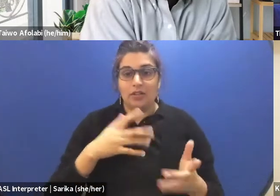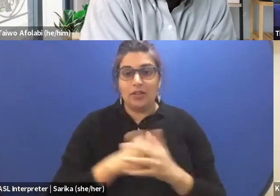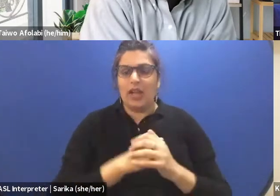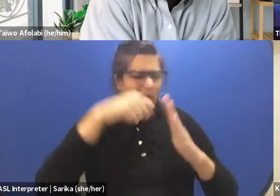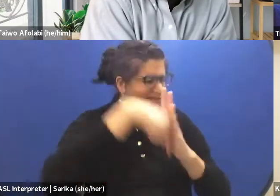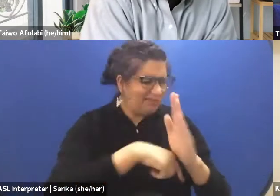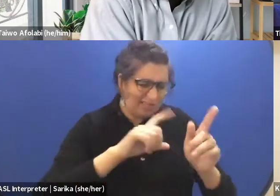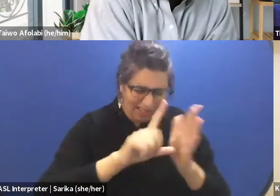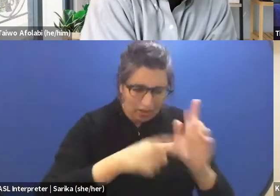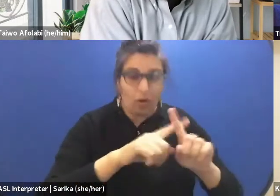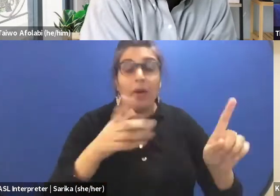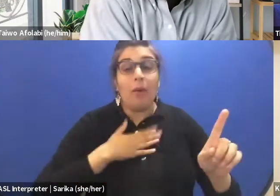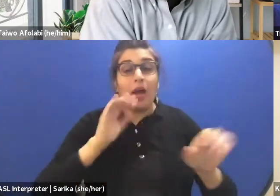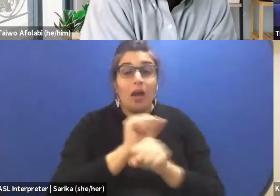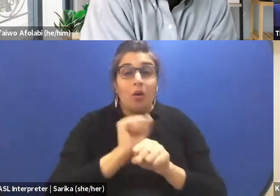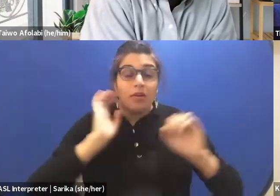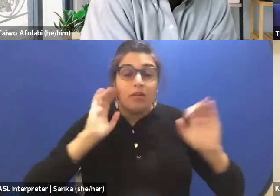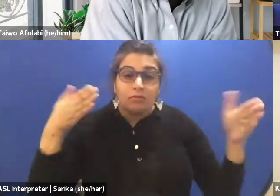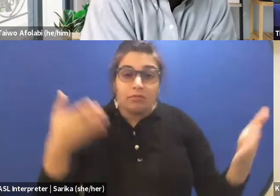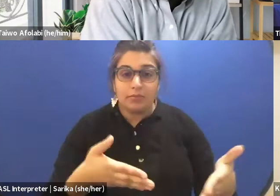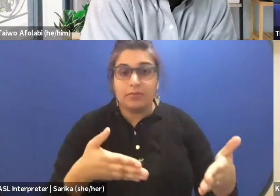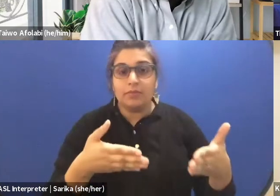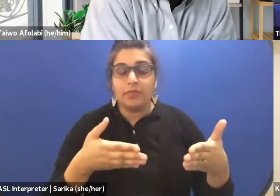But my work is focused on being able